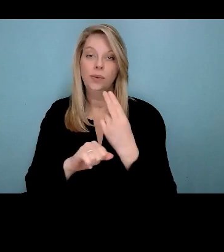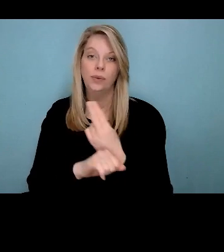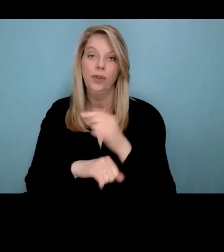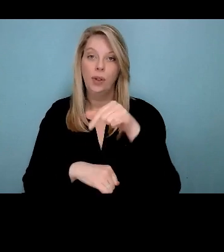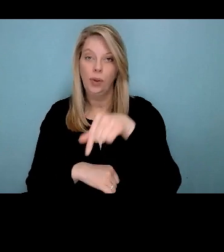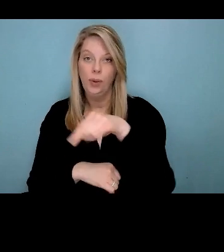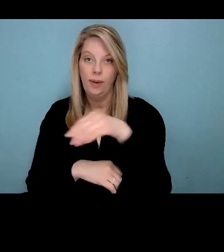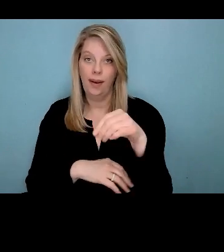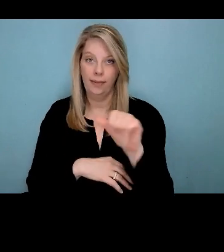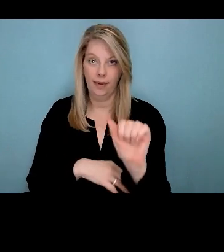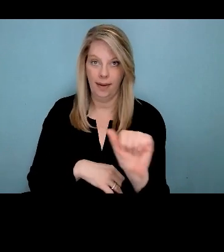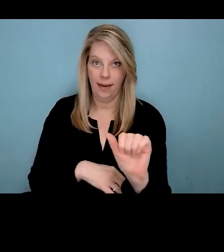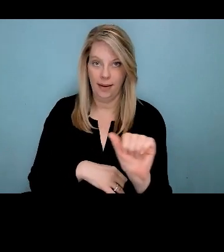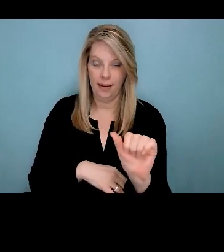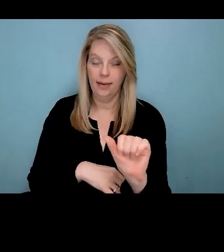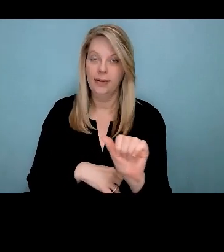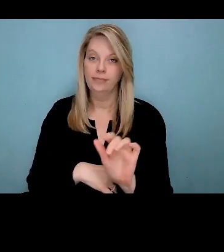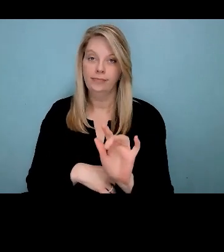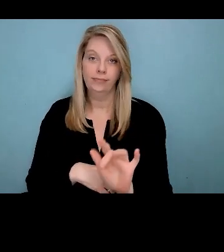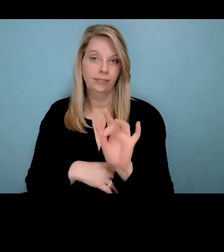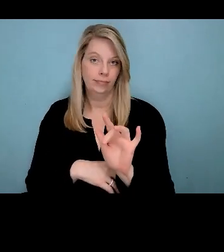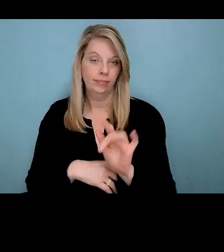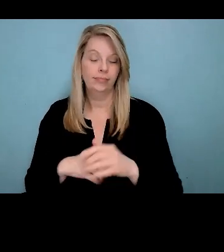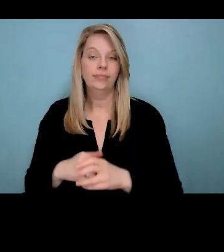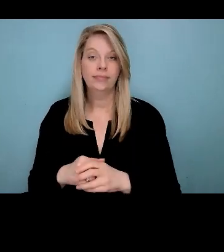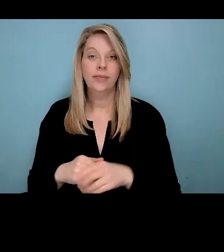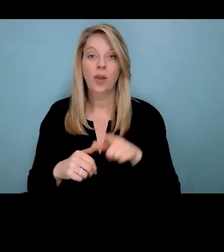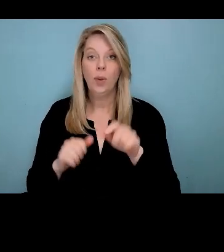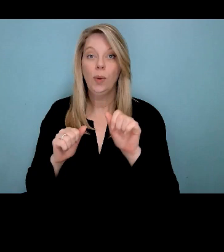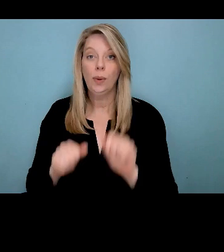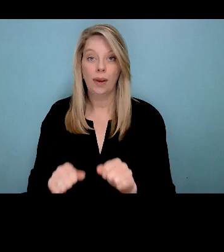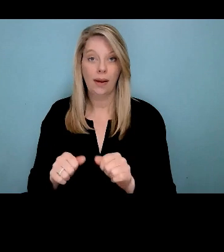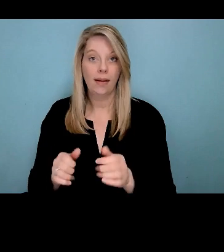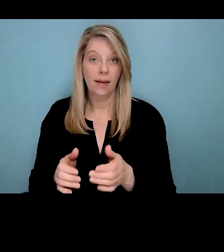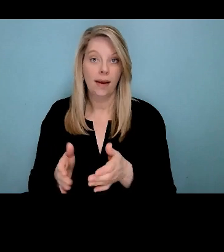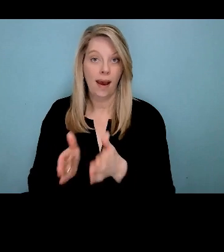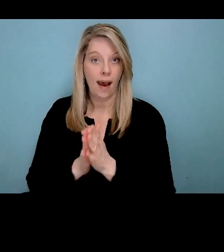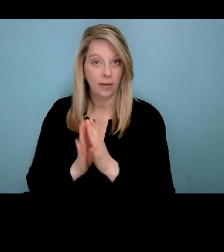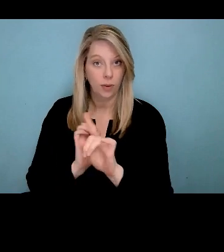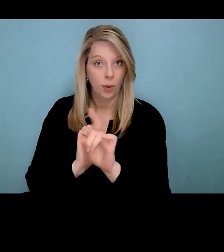Q&A in the Zoom Webinar event. You can ask it anonymously by making sure